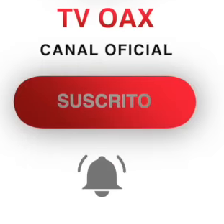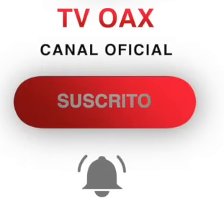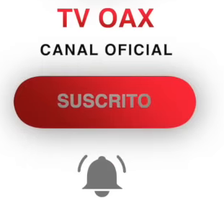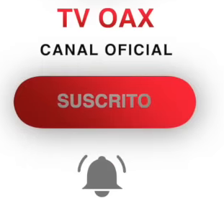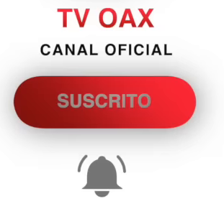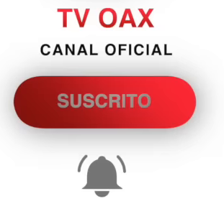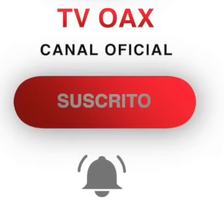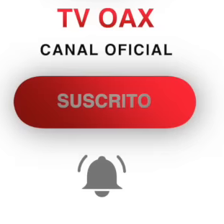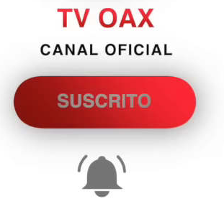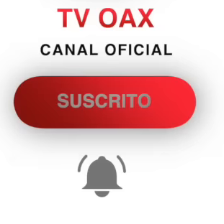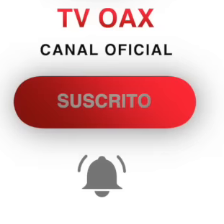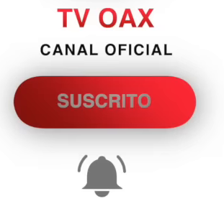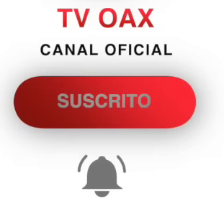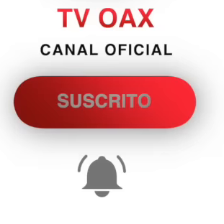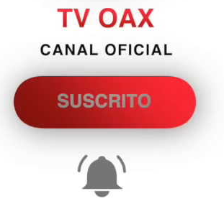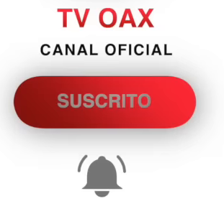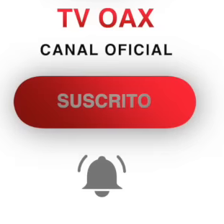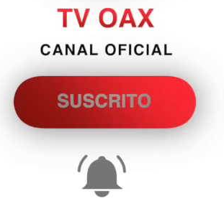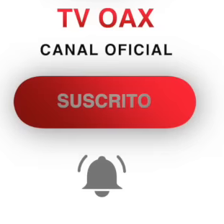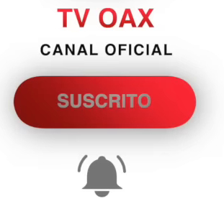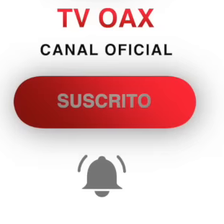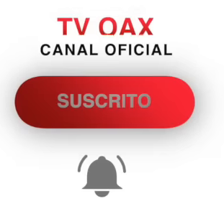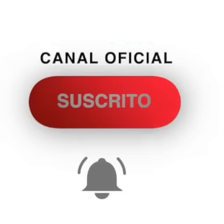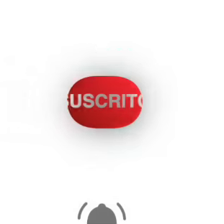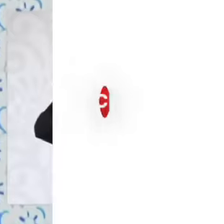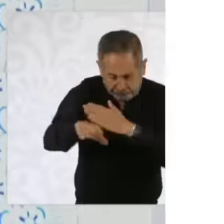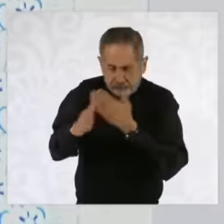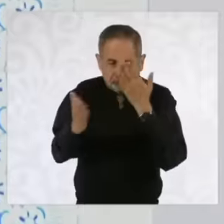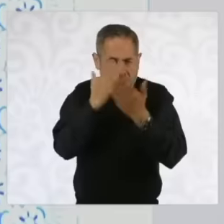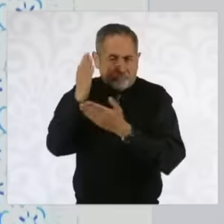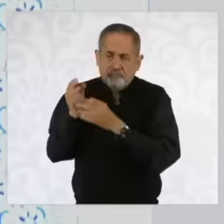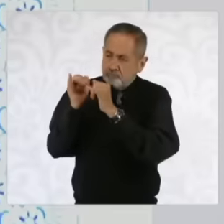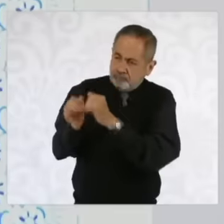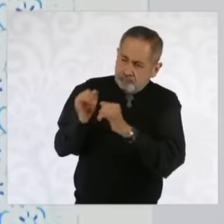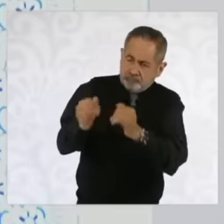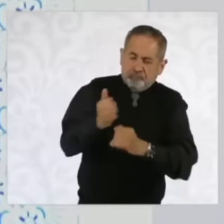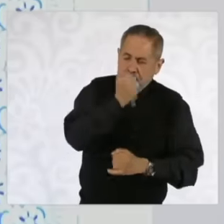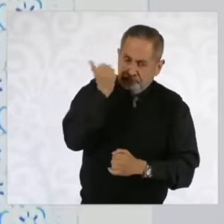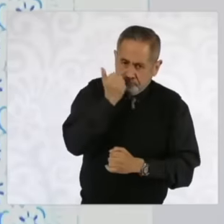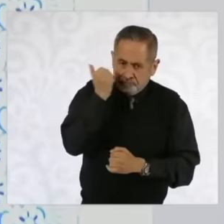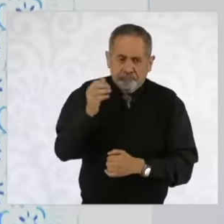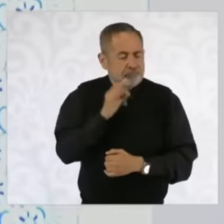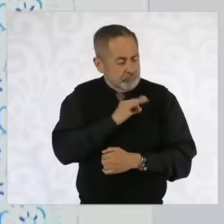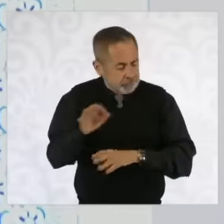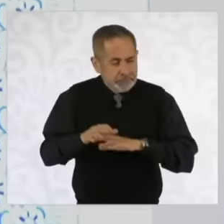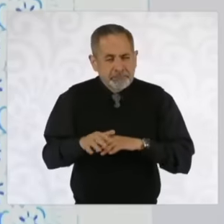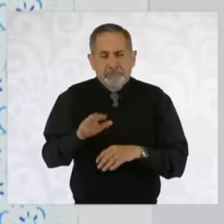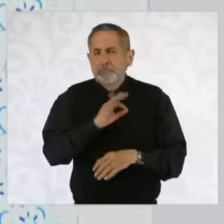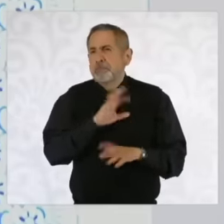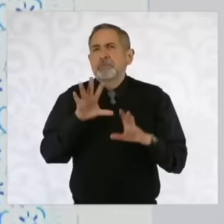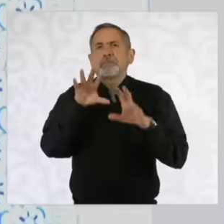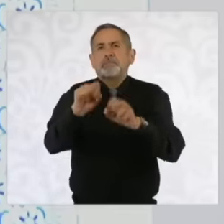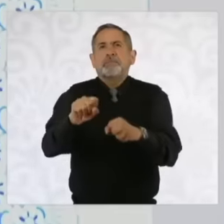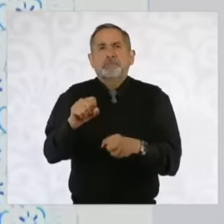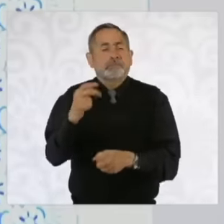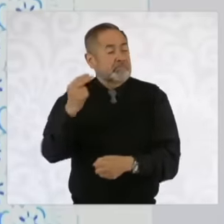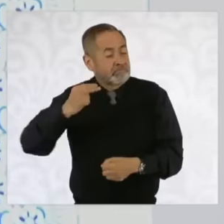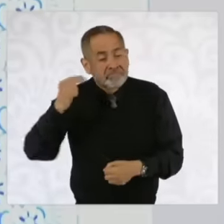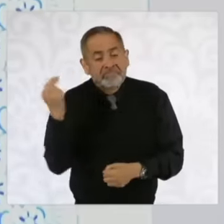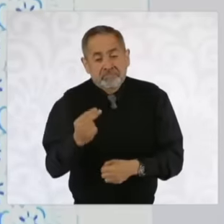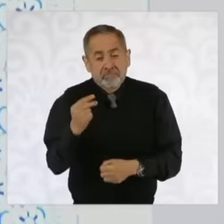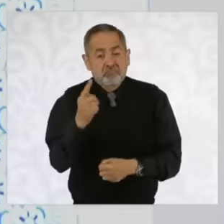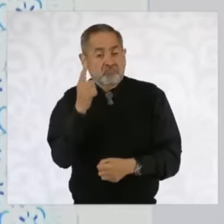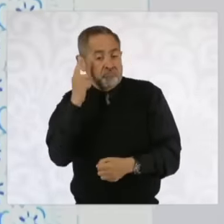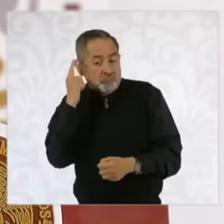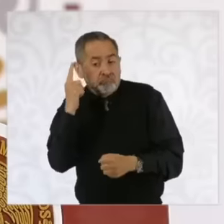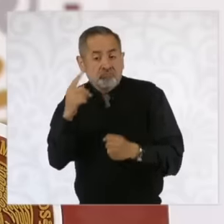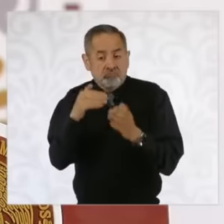university spaces and in reality about a million